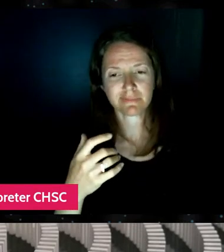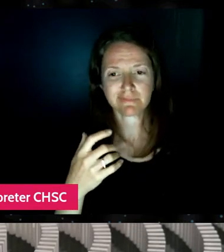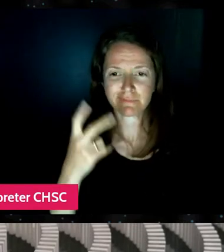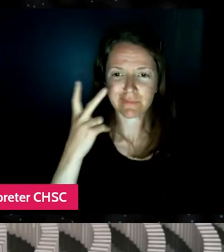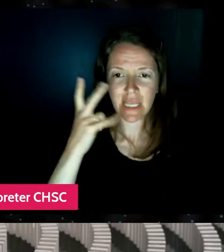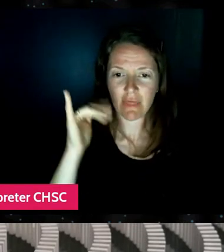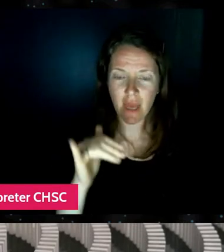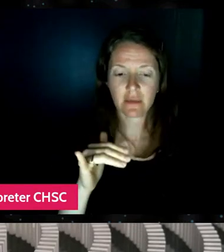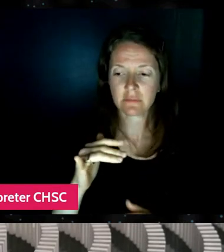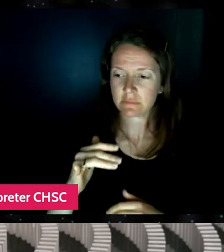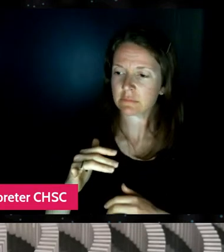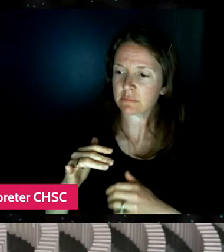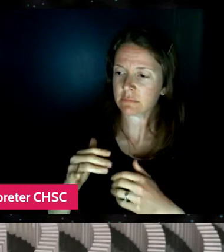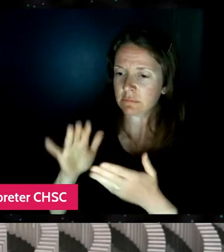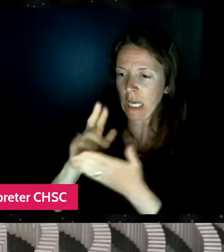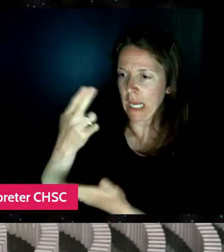but you already started your career?